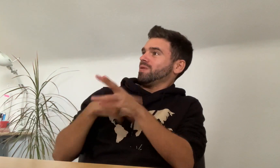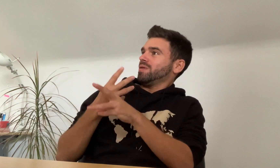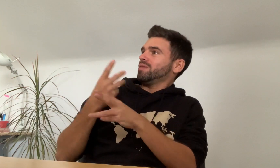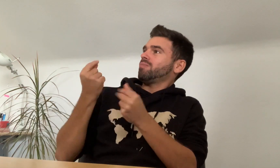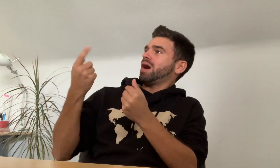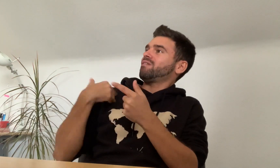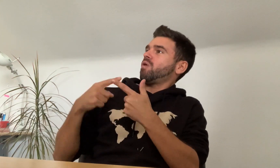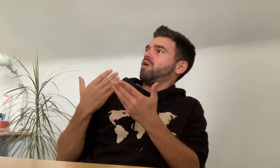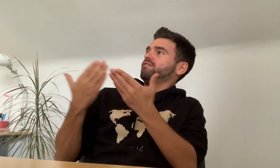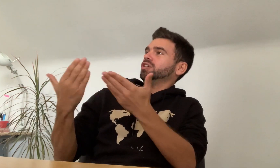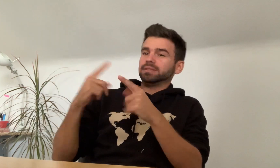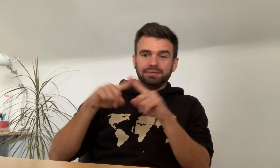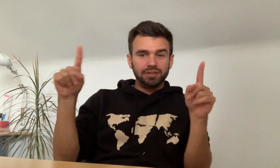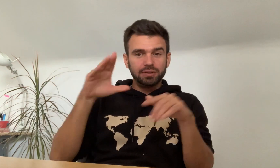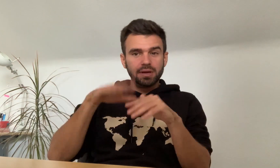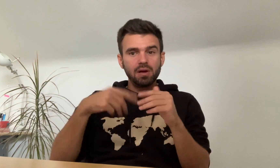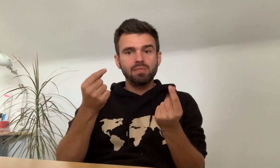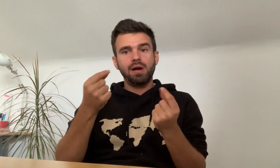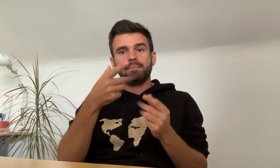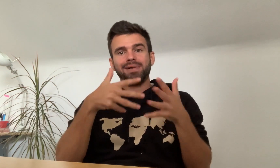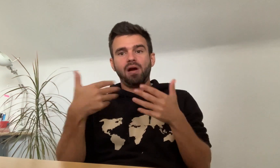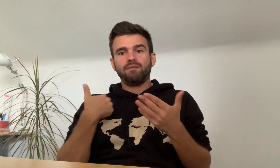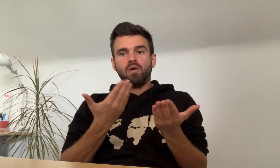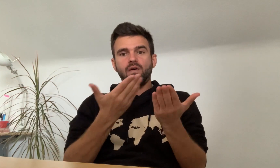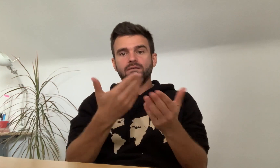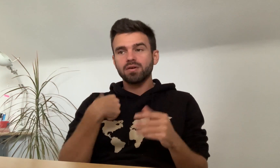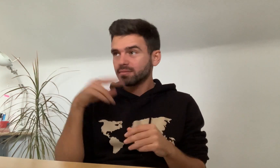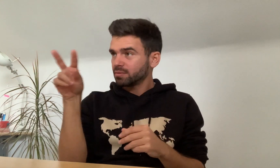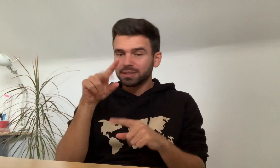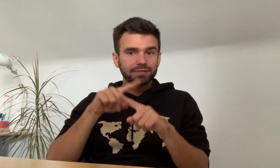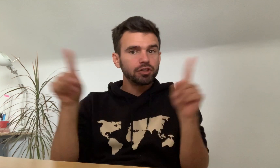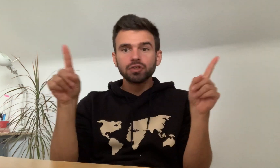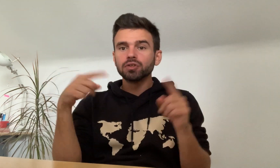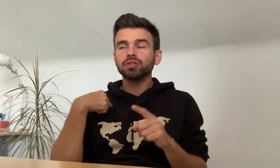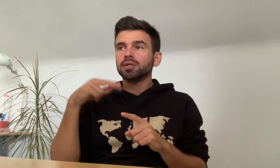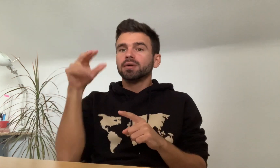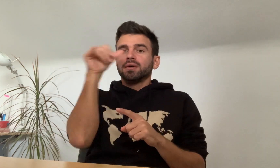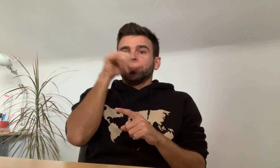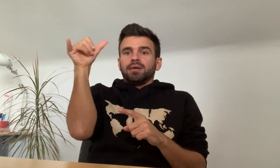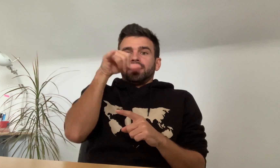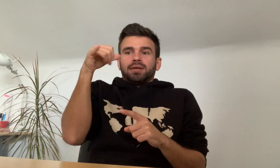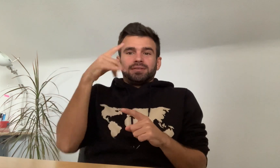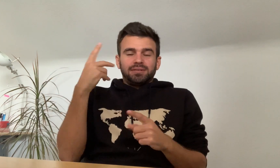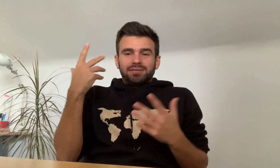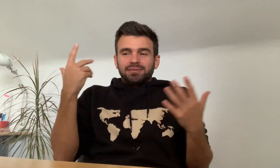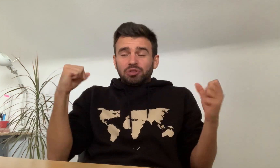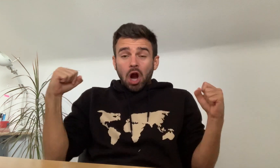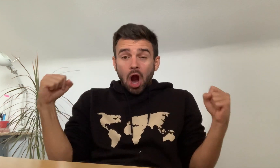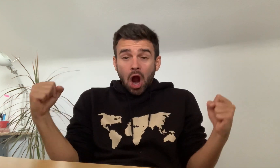in the world, I realized that what the world has to offer is different than the USA. I was in awe.